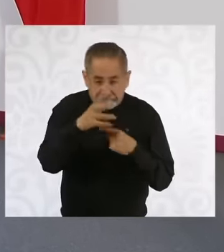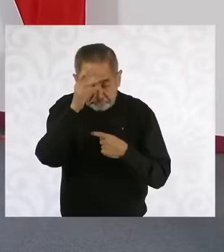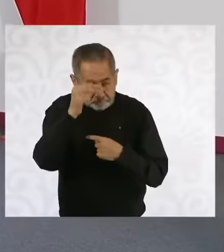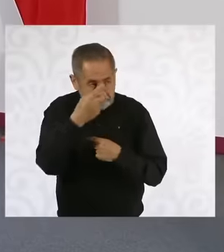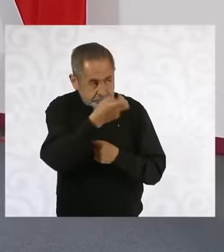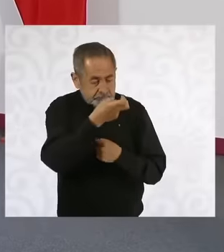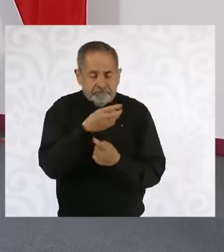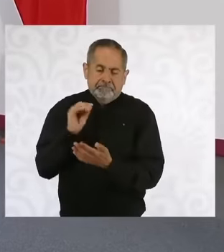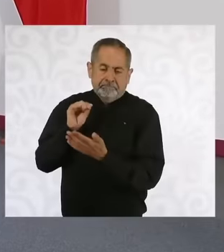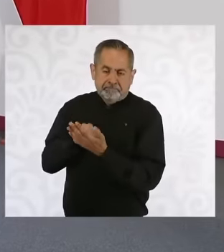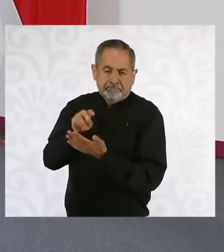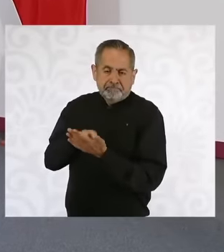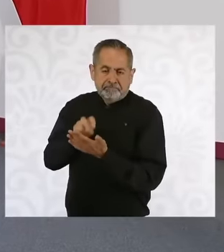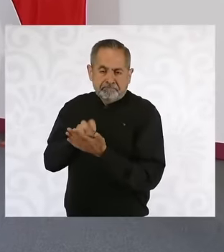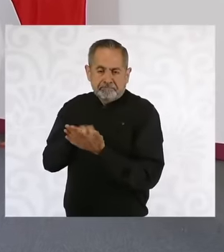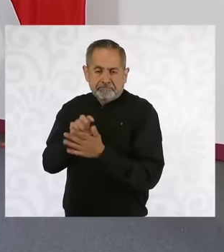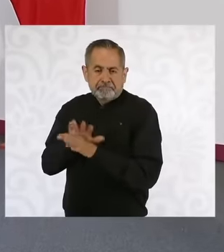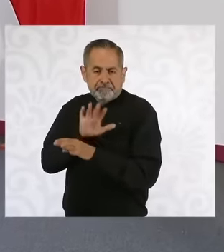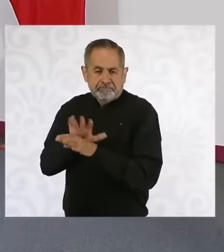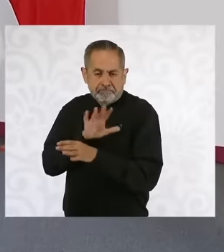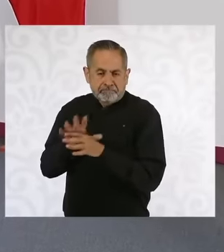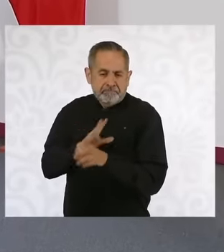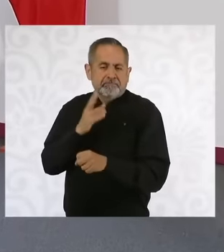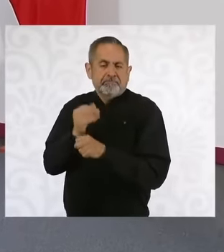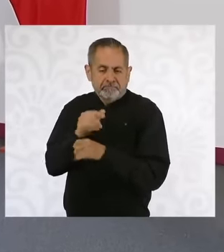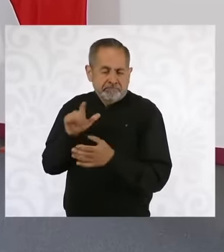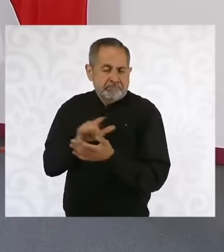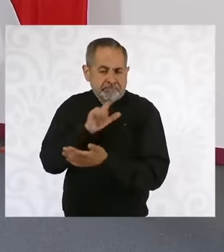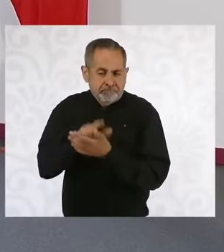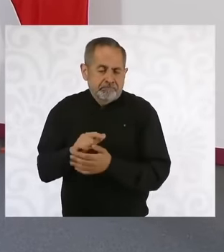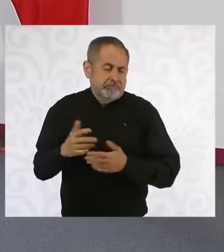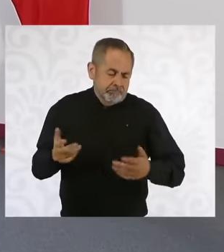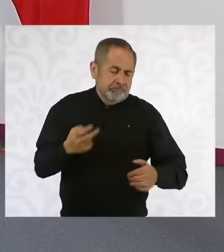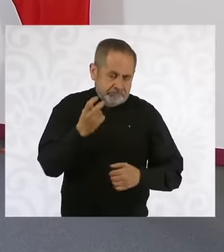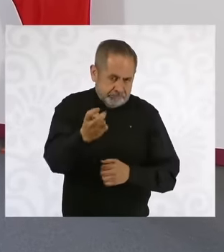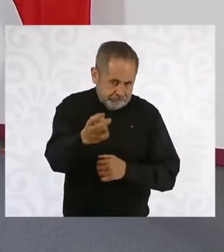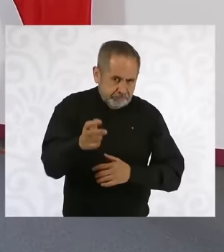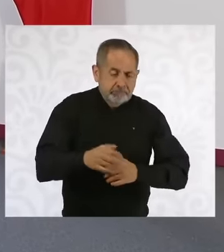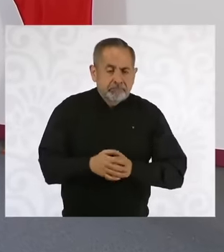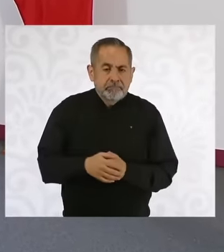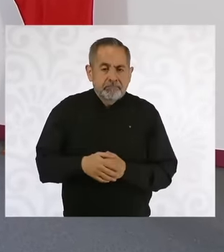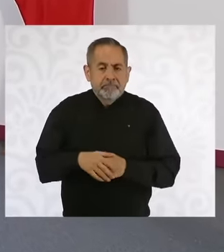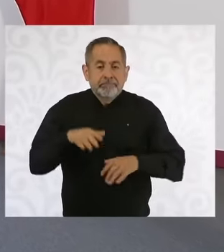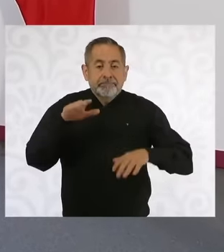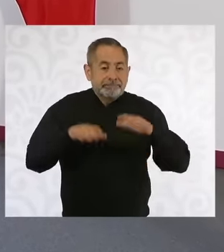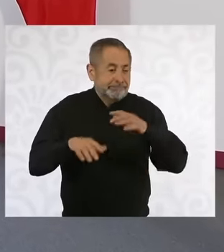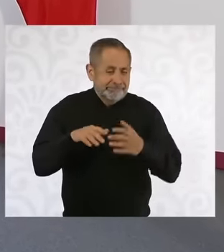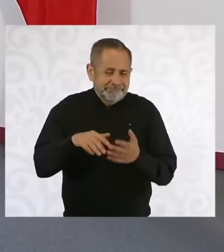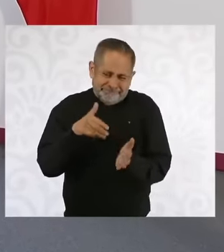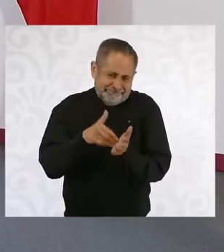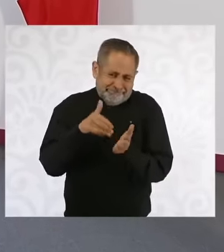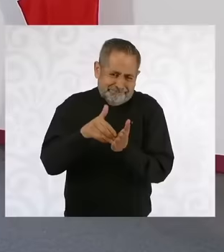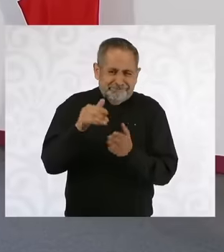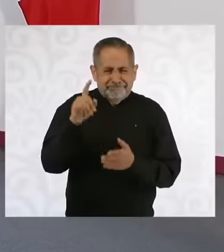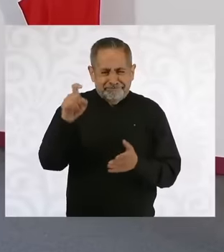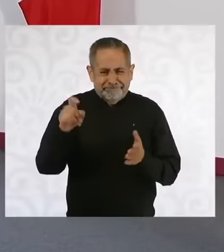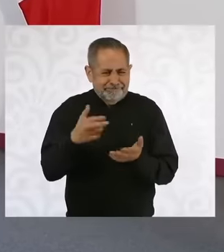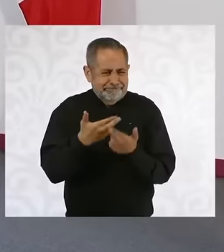laws are often concessions so many cubic meters or millions of meters of water and they are not